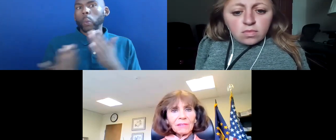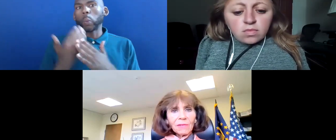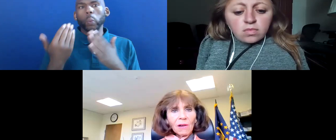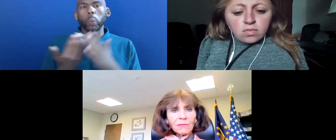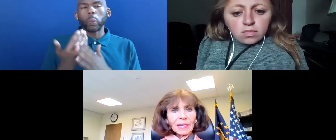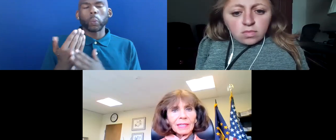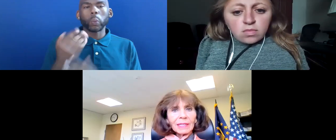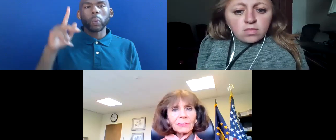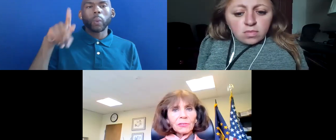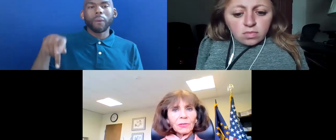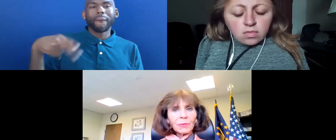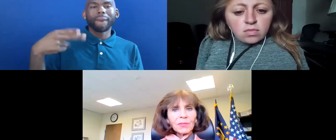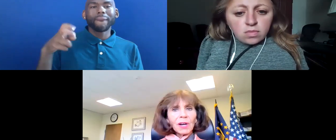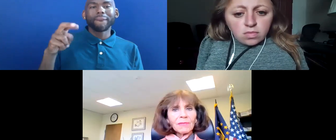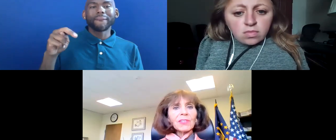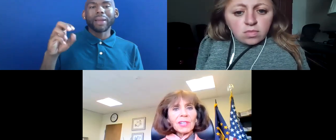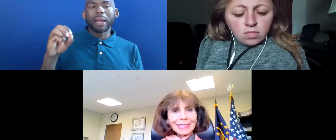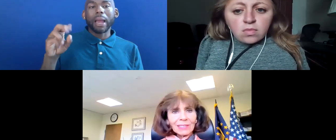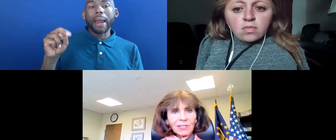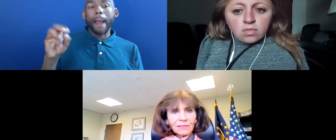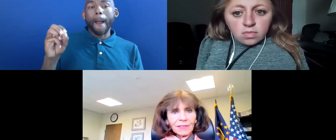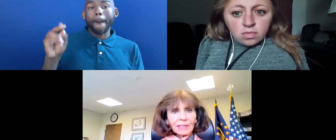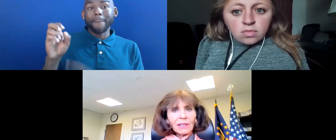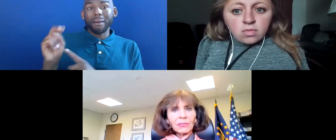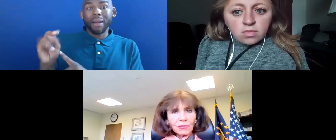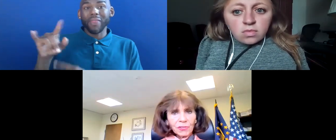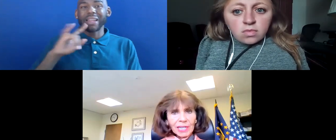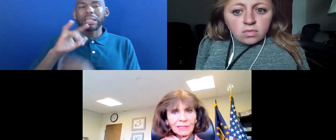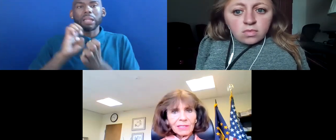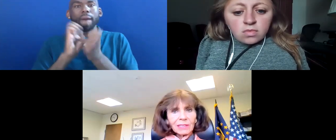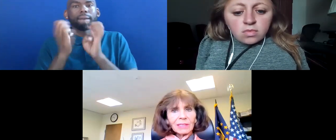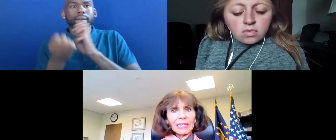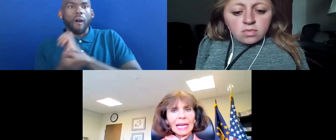EVOLVING IN TERMS OF THE SCIENTIFIC UNDERSTANDING.